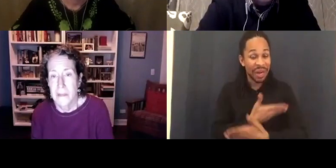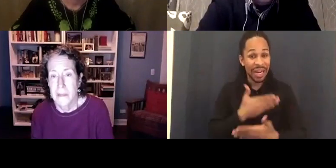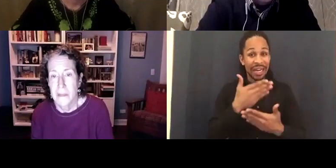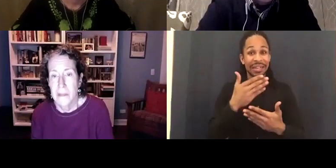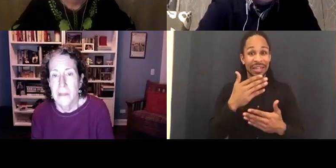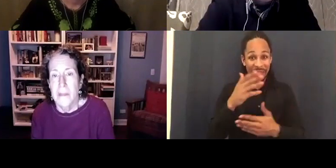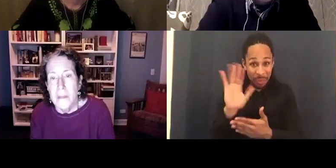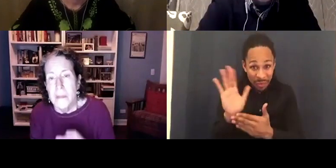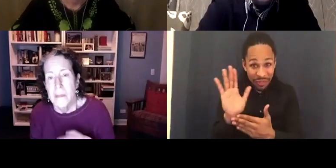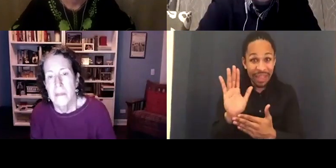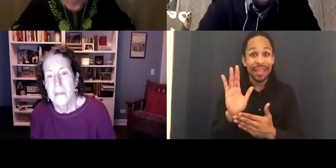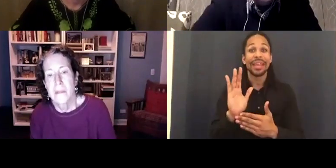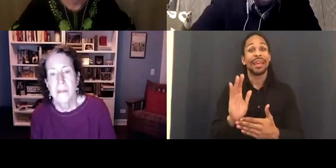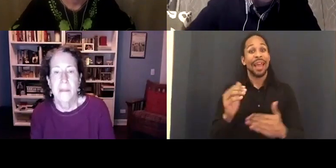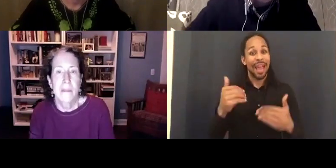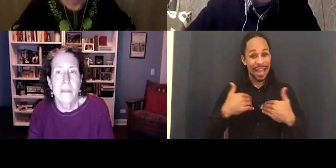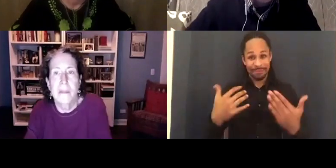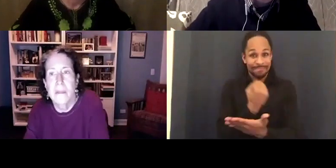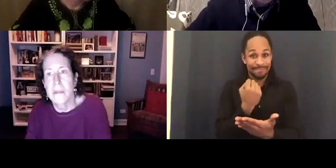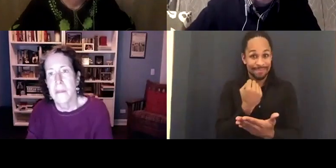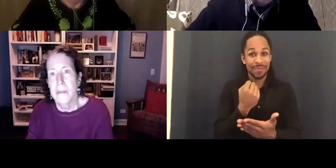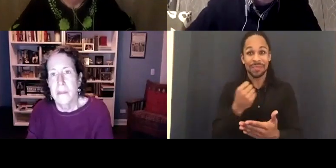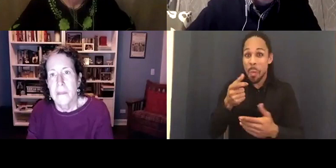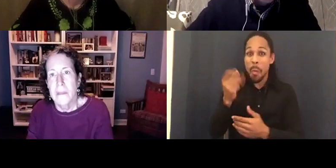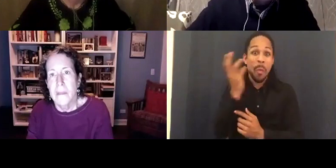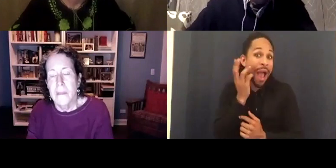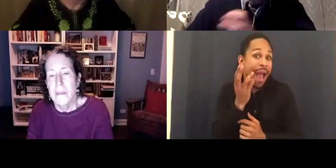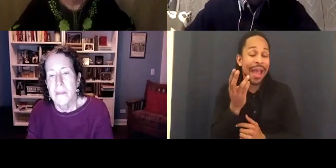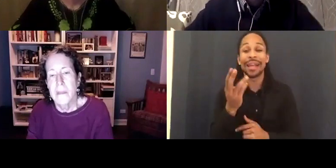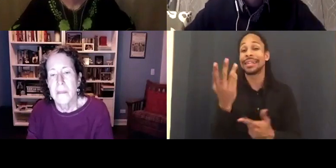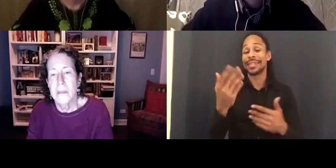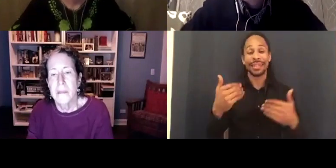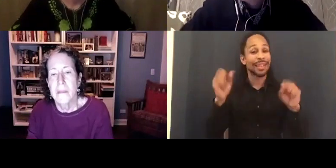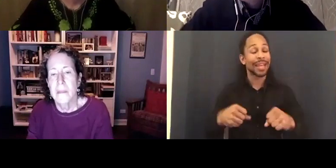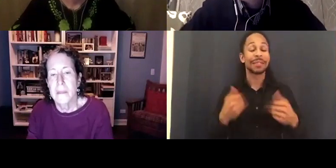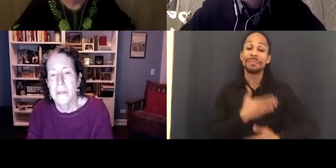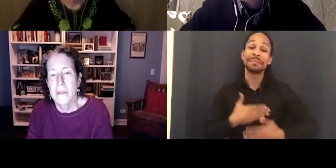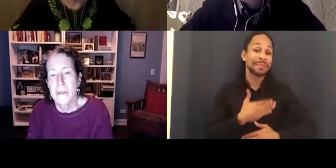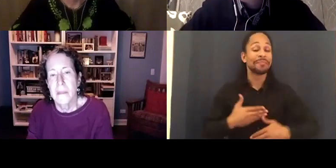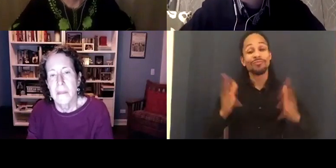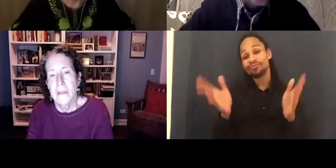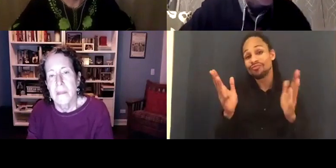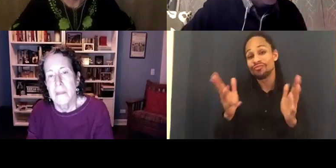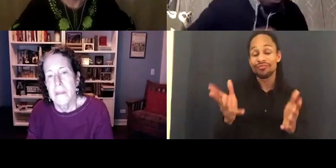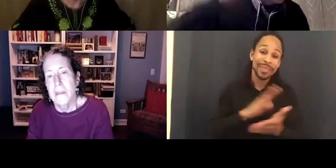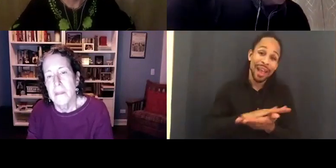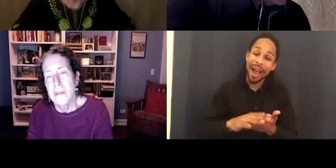and can enjoy a nice conversation very soon. We'll give it one more minute.